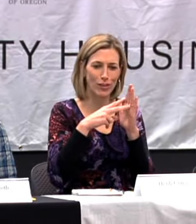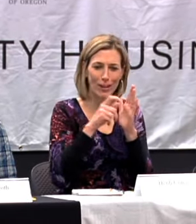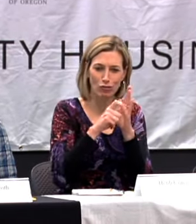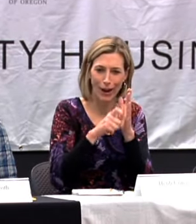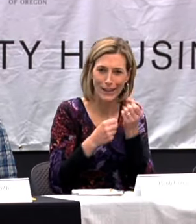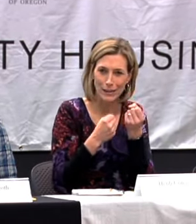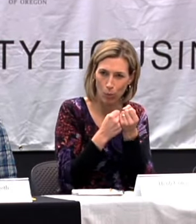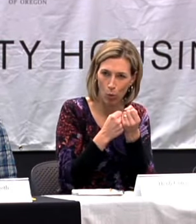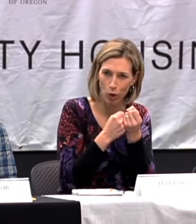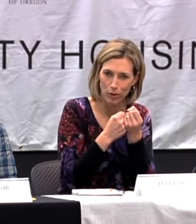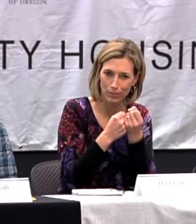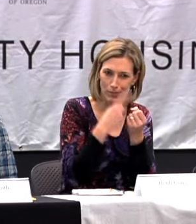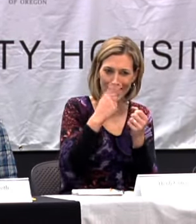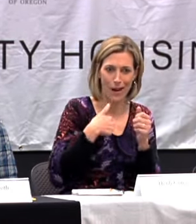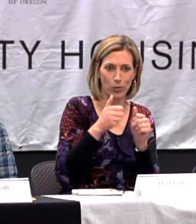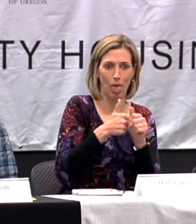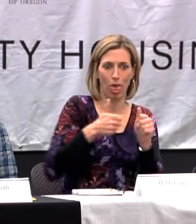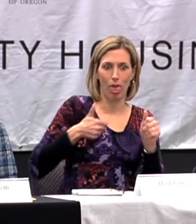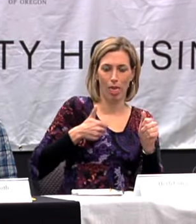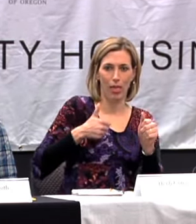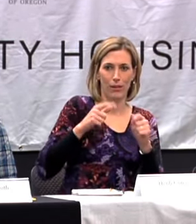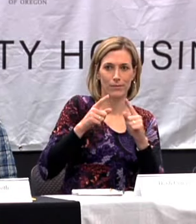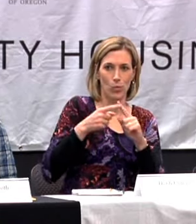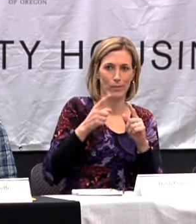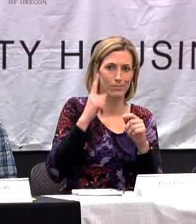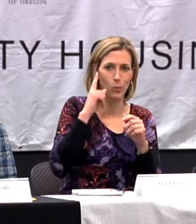I WAS PULLED OUT FOR READING AND WRITING SUPPORT, BECAUSE I WAS